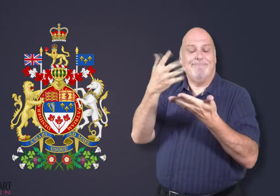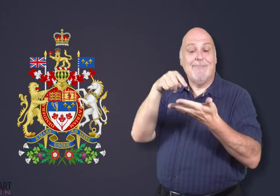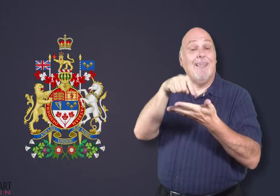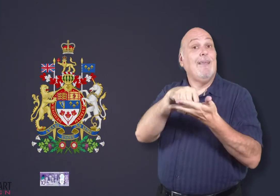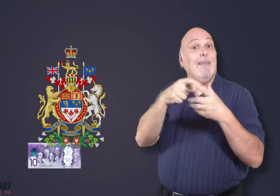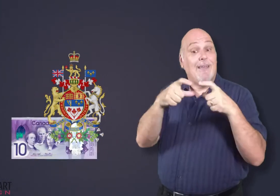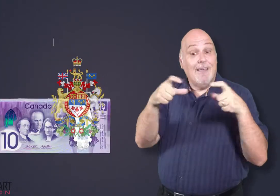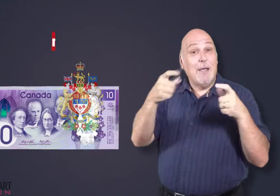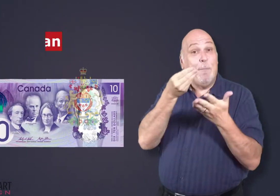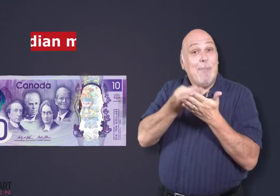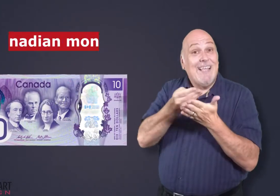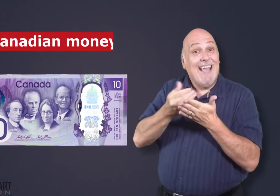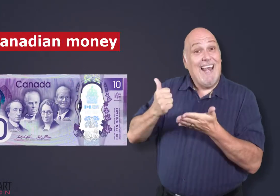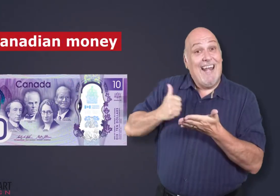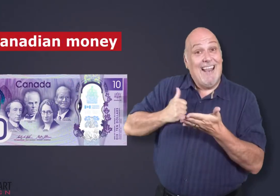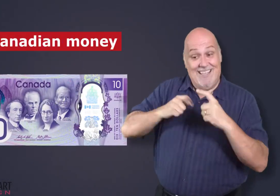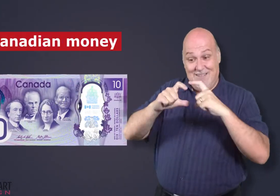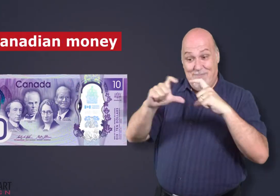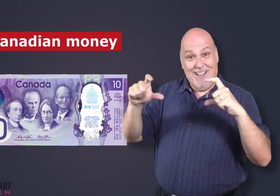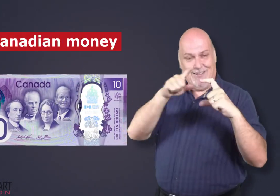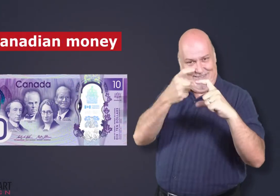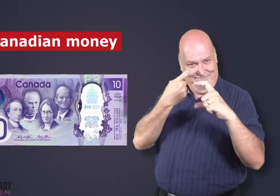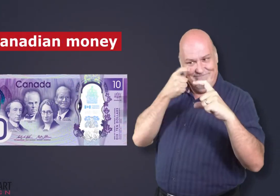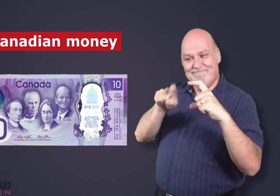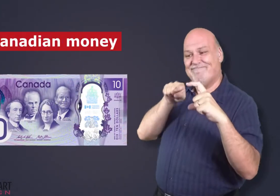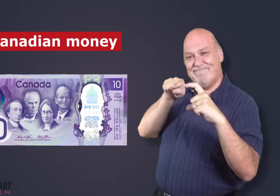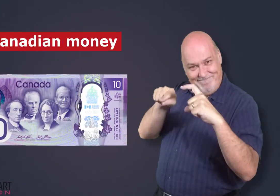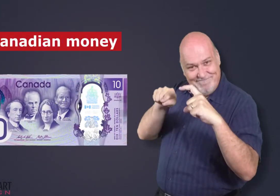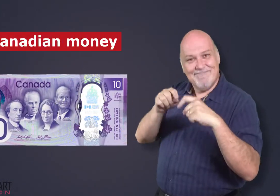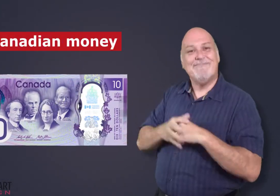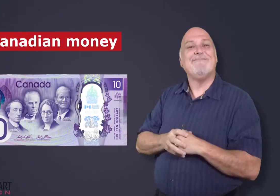on Canadian money,